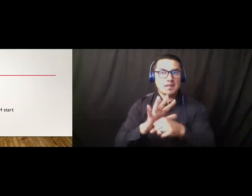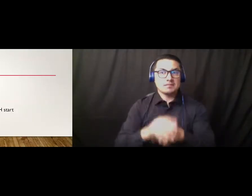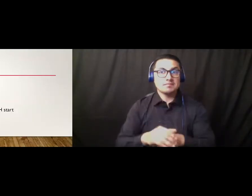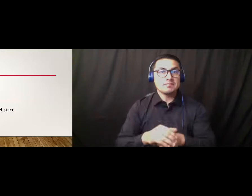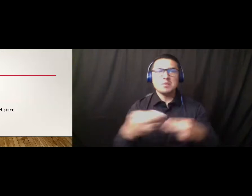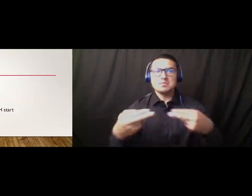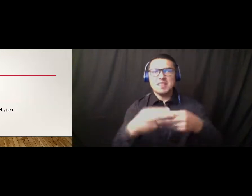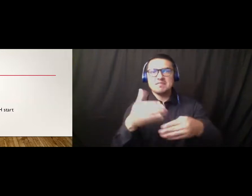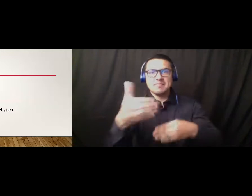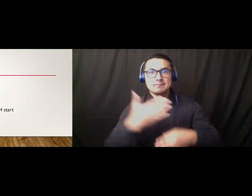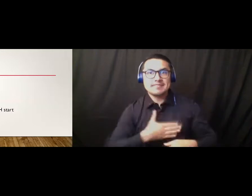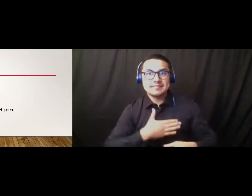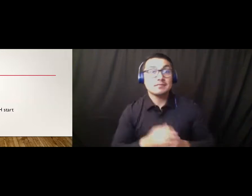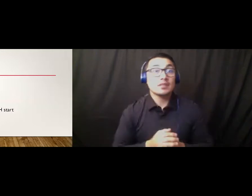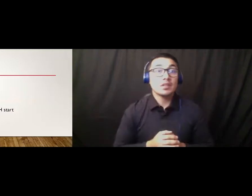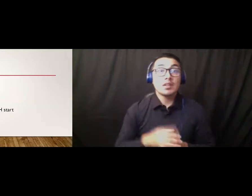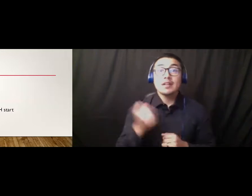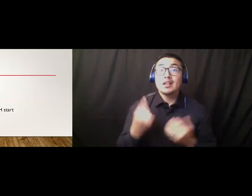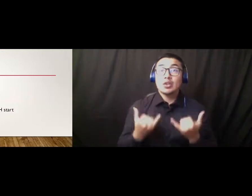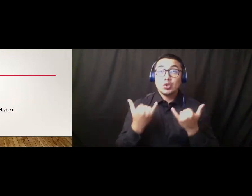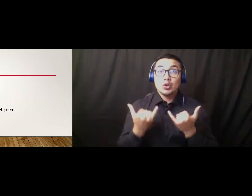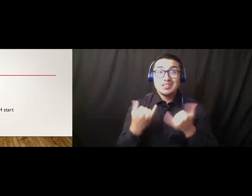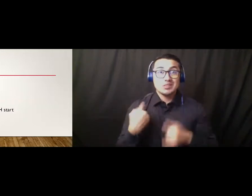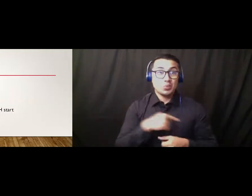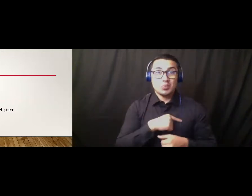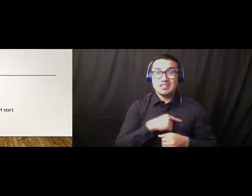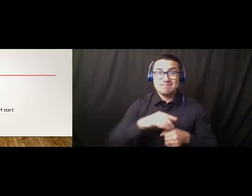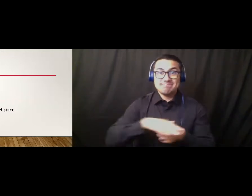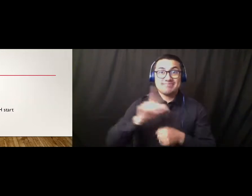So currently in L.A. County, we are in Tier 1. The infection rate has actually